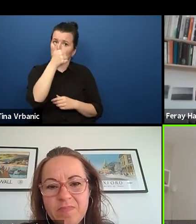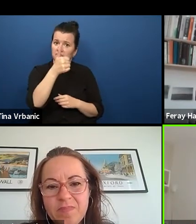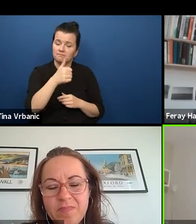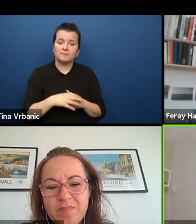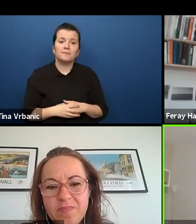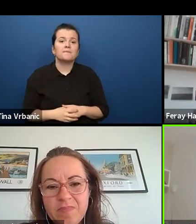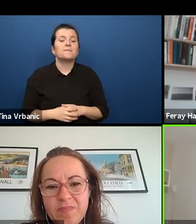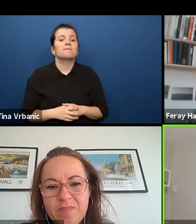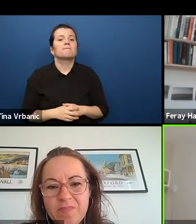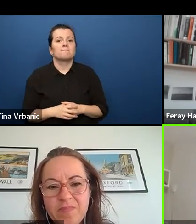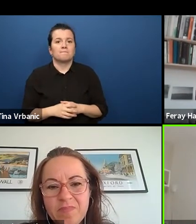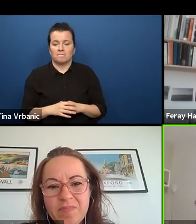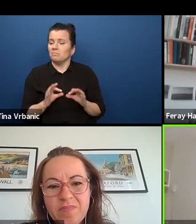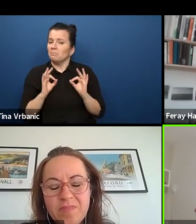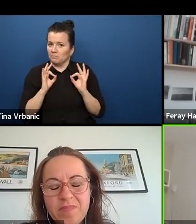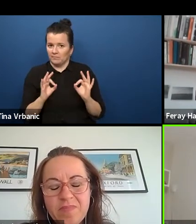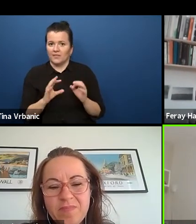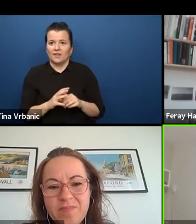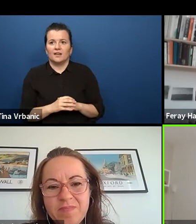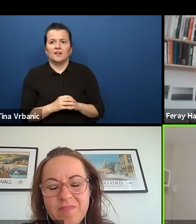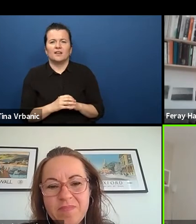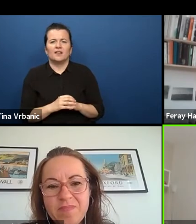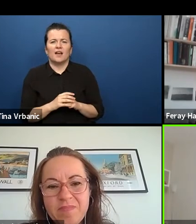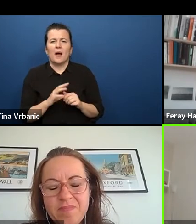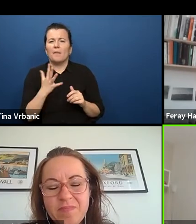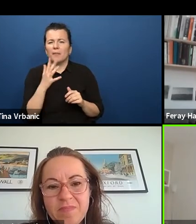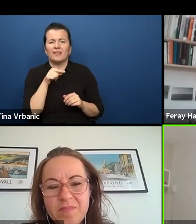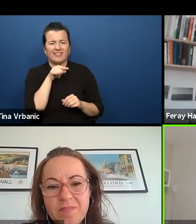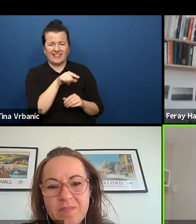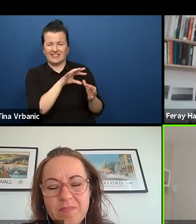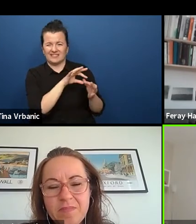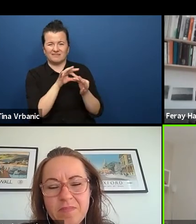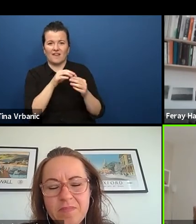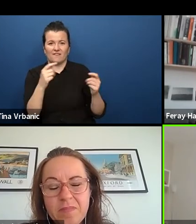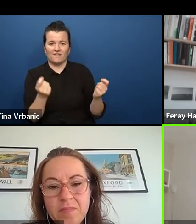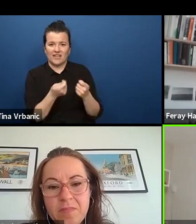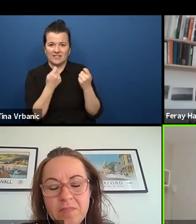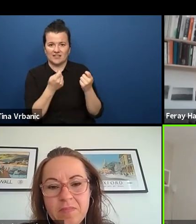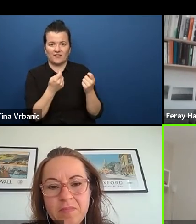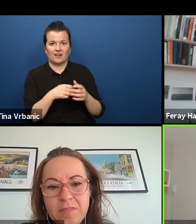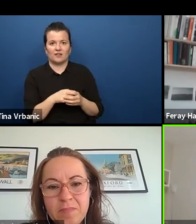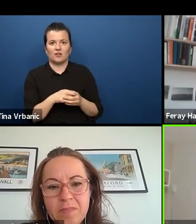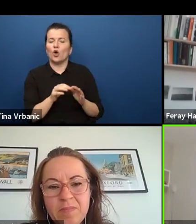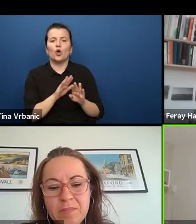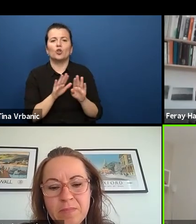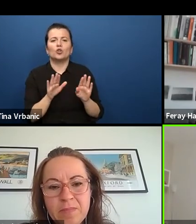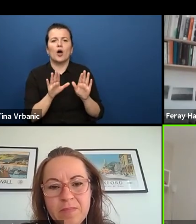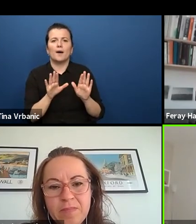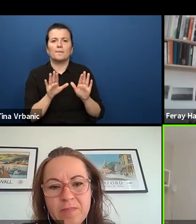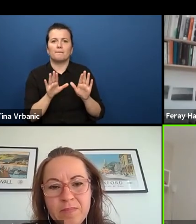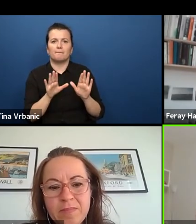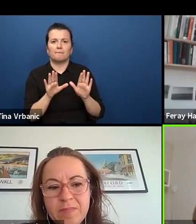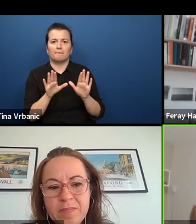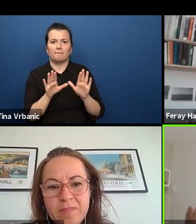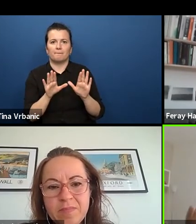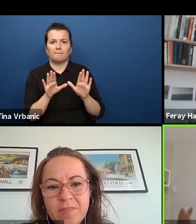because it was as well in a festival and we did it without the class because the festival manager didn't manage to get us young people.